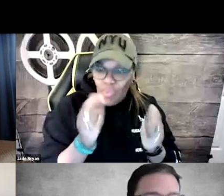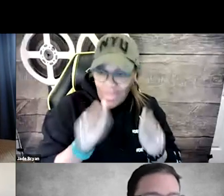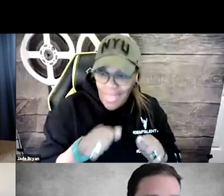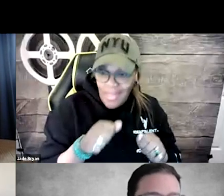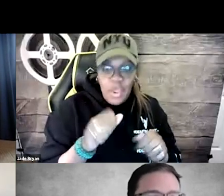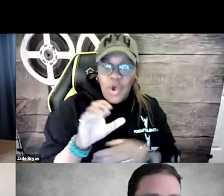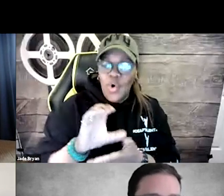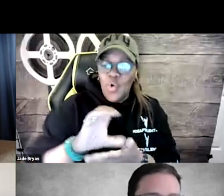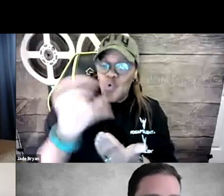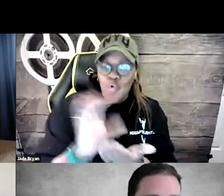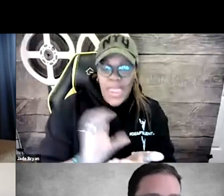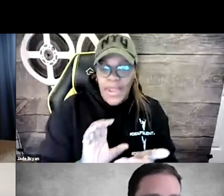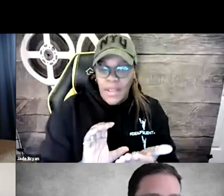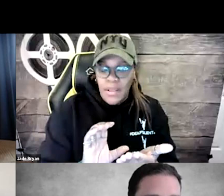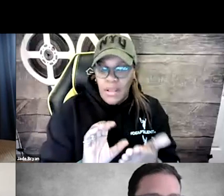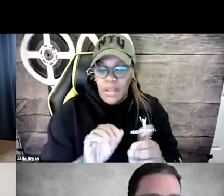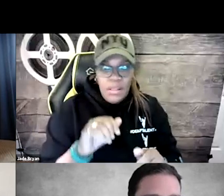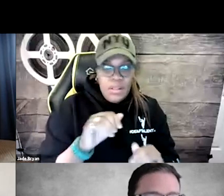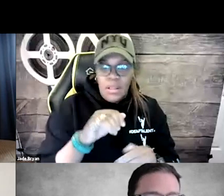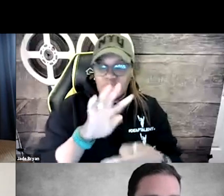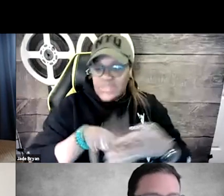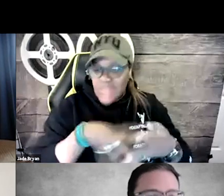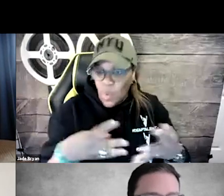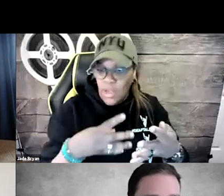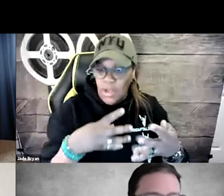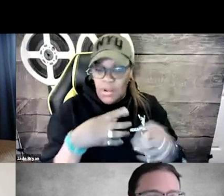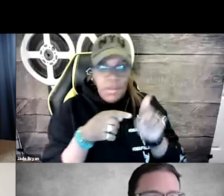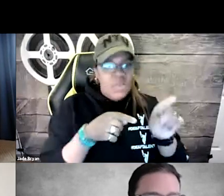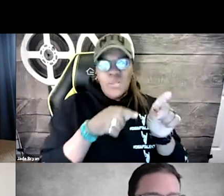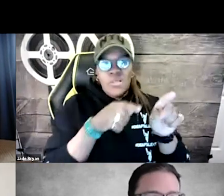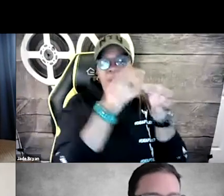so that they have those opportunities to show that and that there